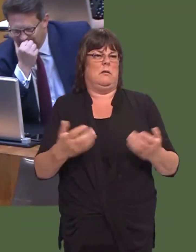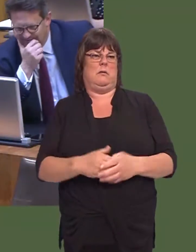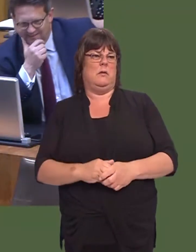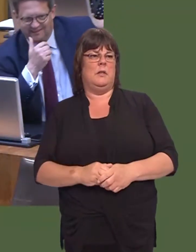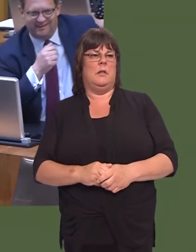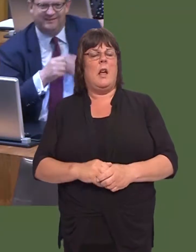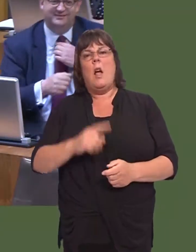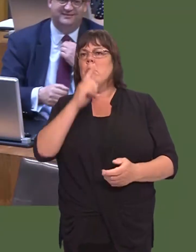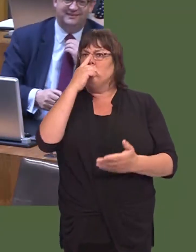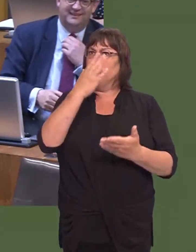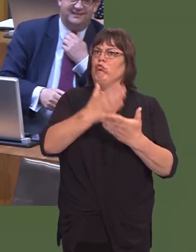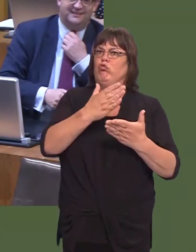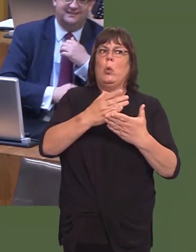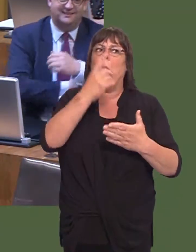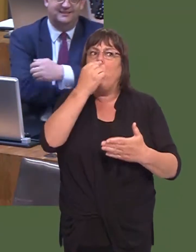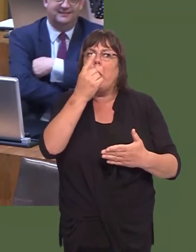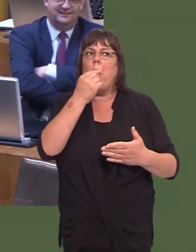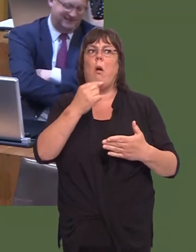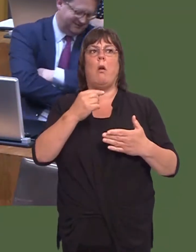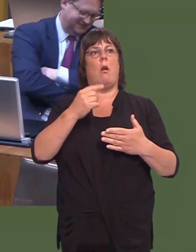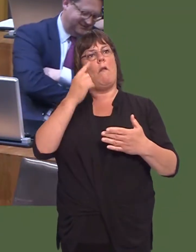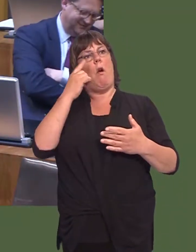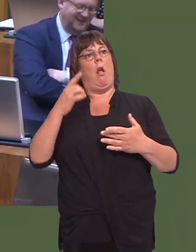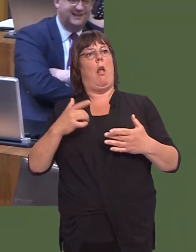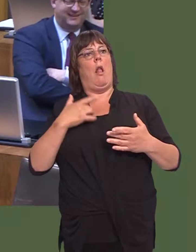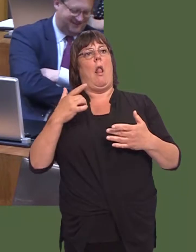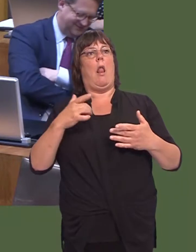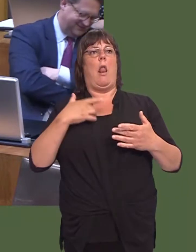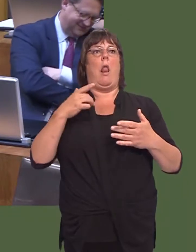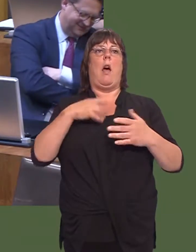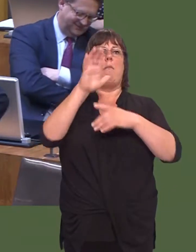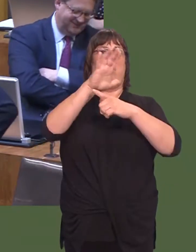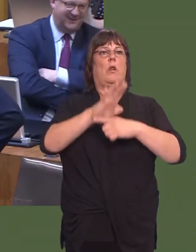You know, Iím sure that it was possible to see a live broadcast from Gran Canaria to